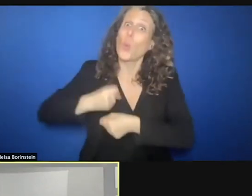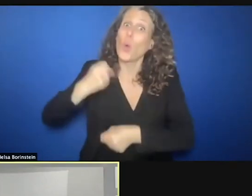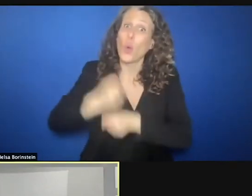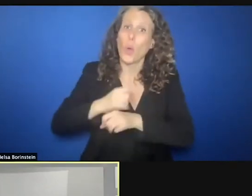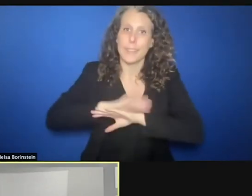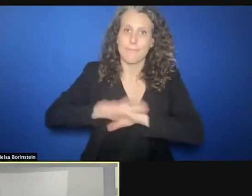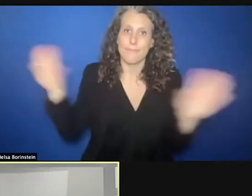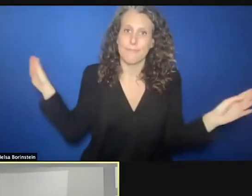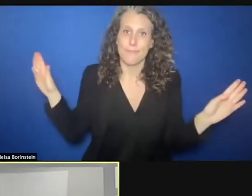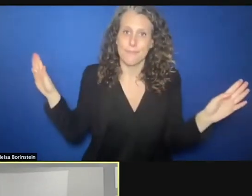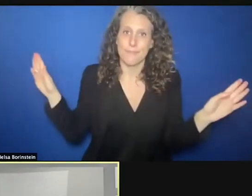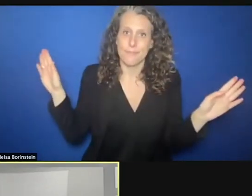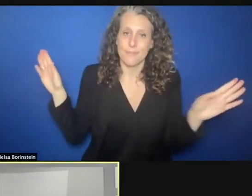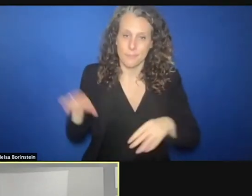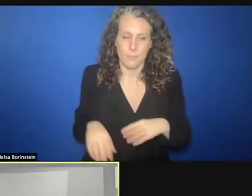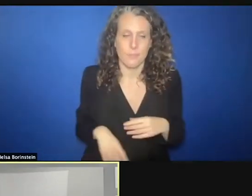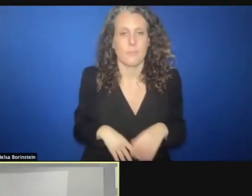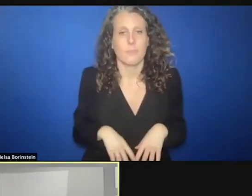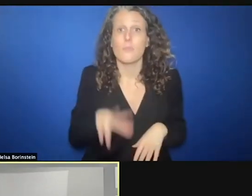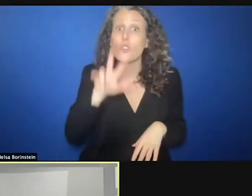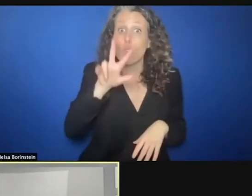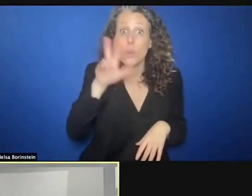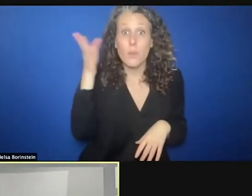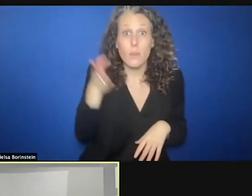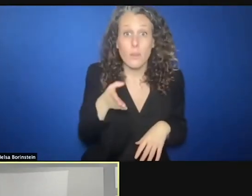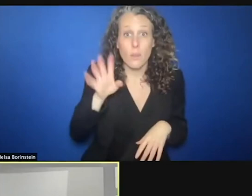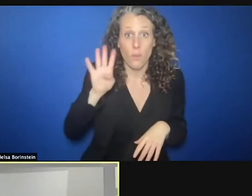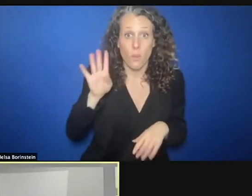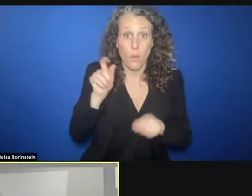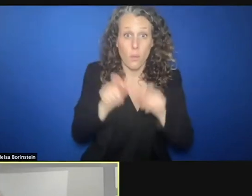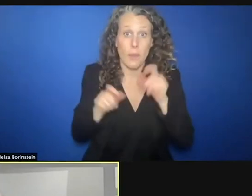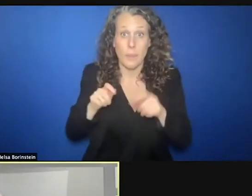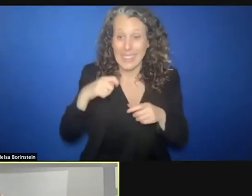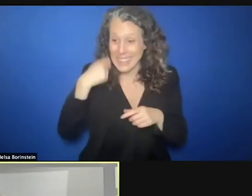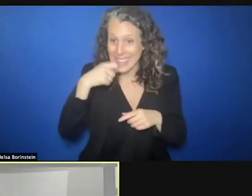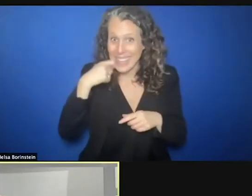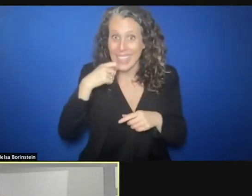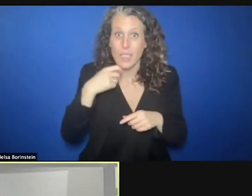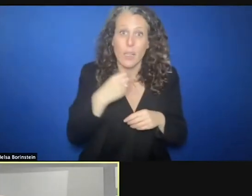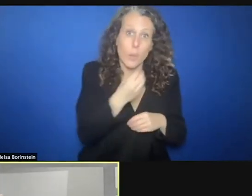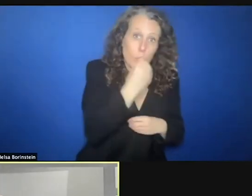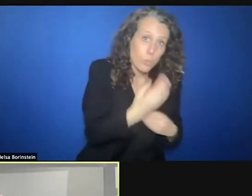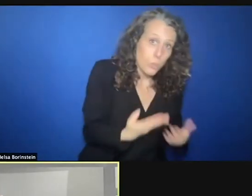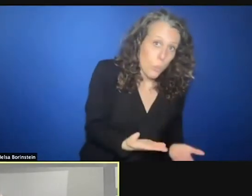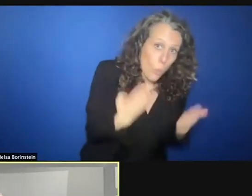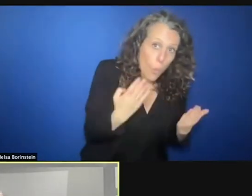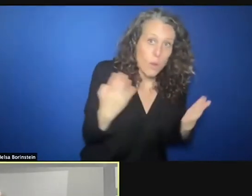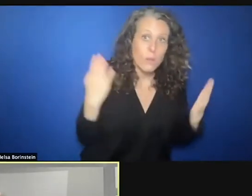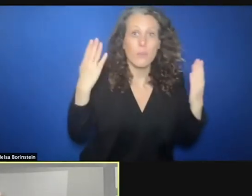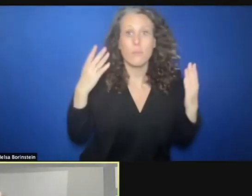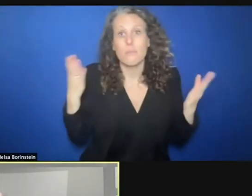Three quarters were now skipping meals. And when you skip meals it's not just you become hungry.